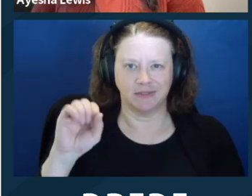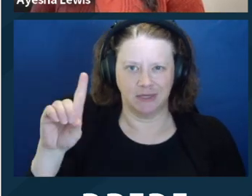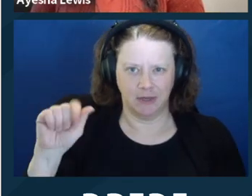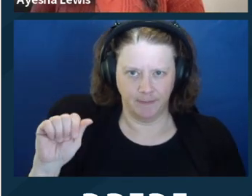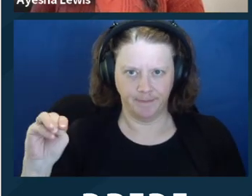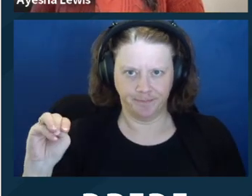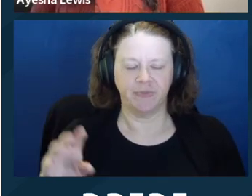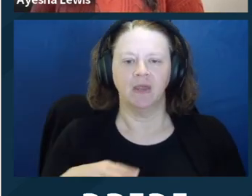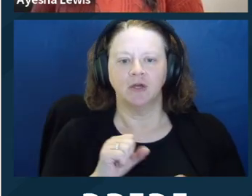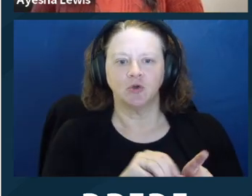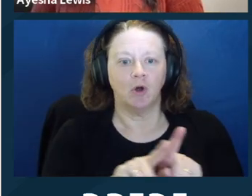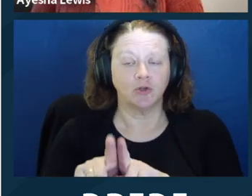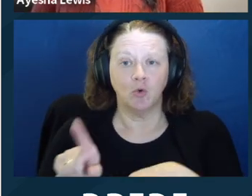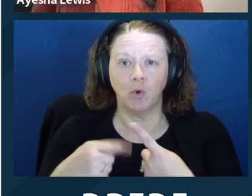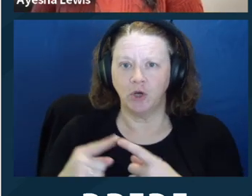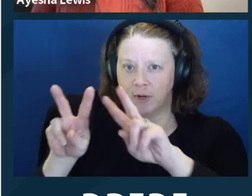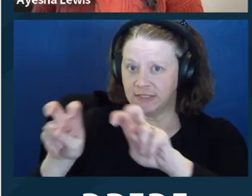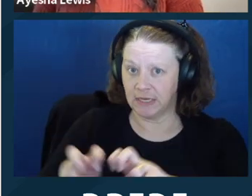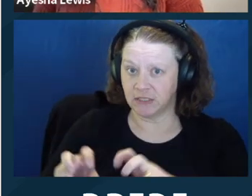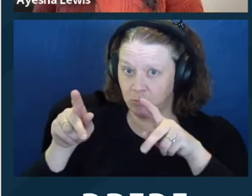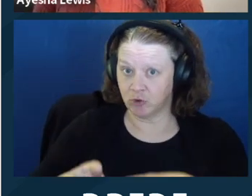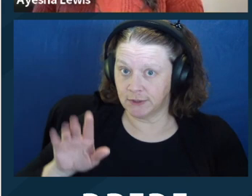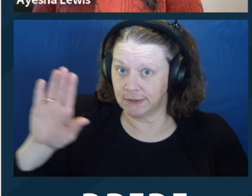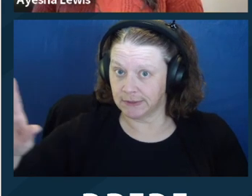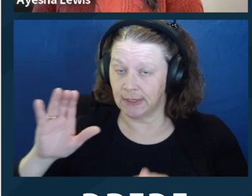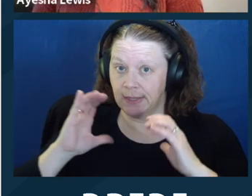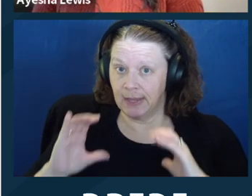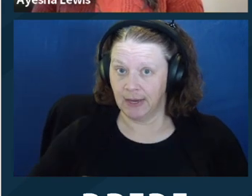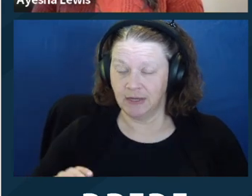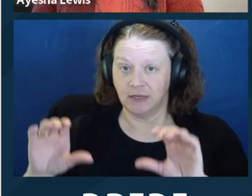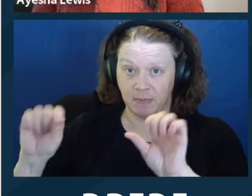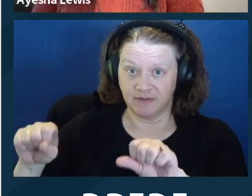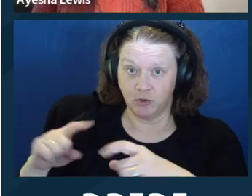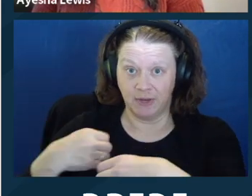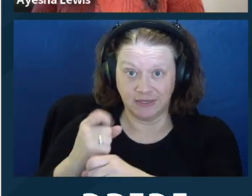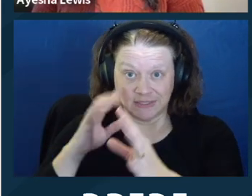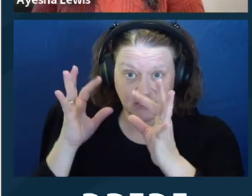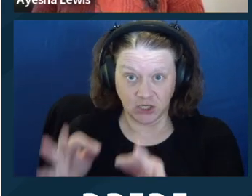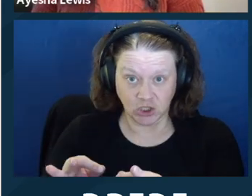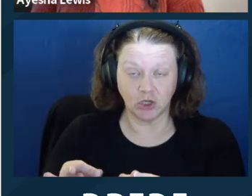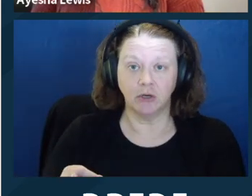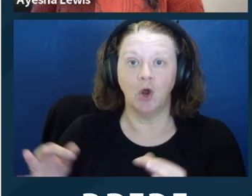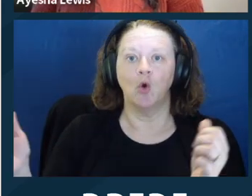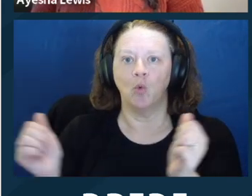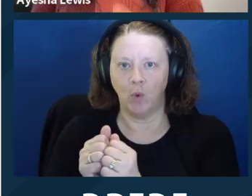decisionmaking is able to have capacity, that's the correct answer, that they do have capacity,